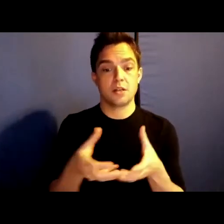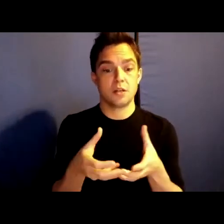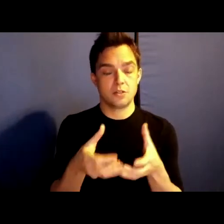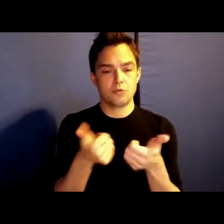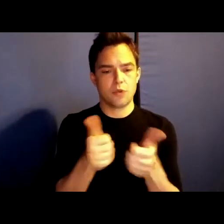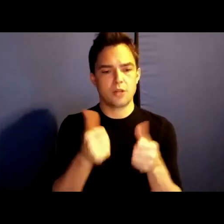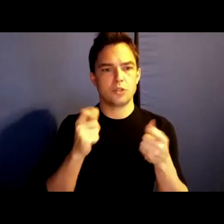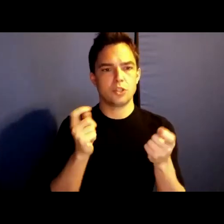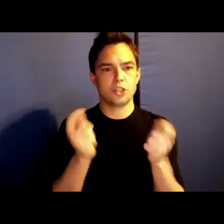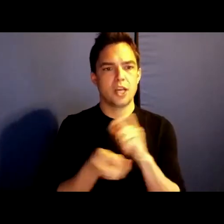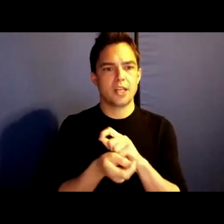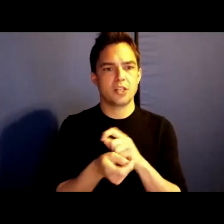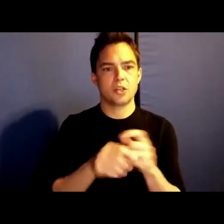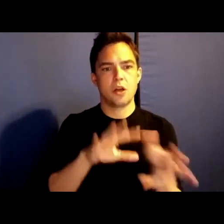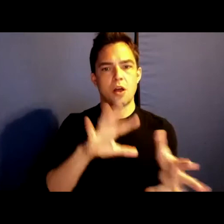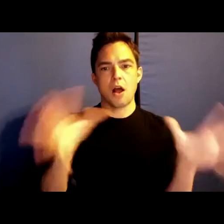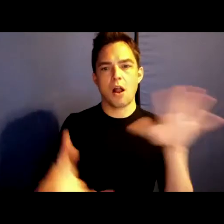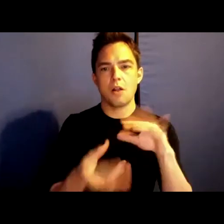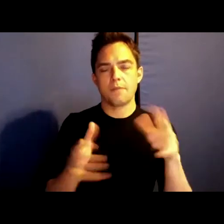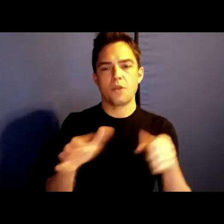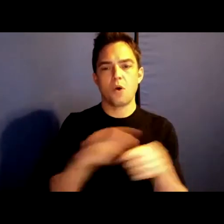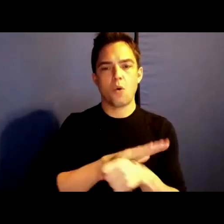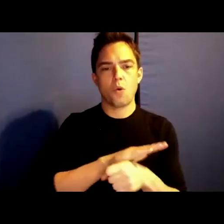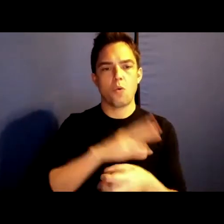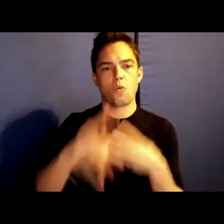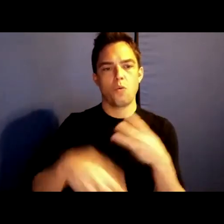of it.